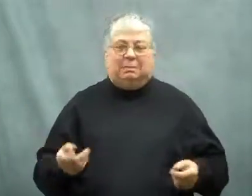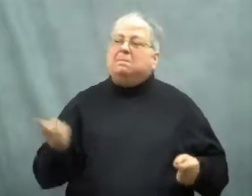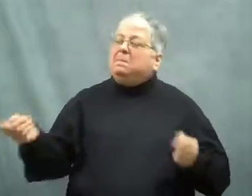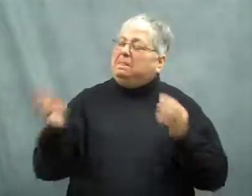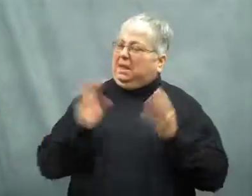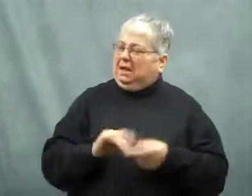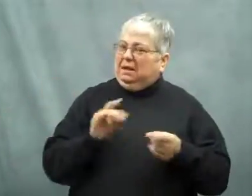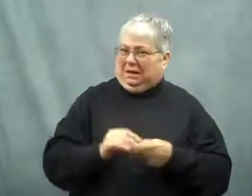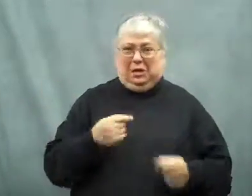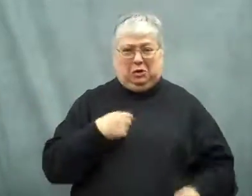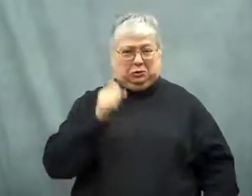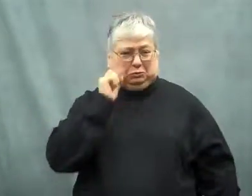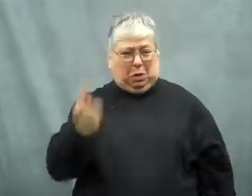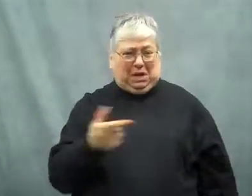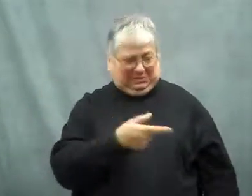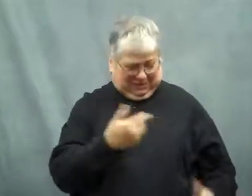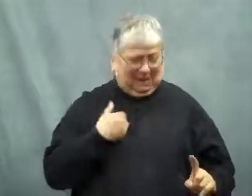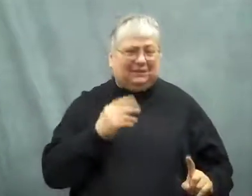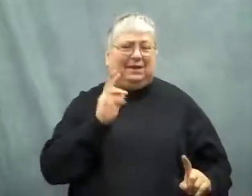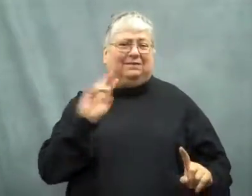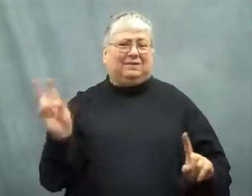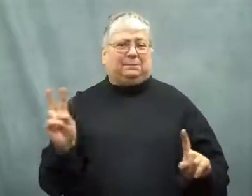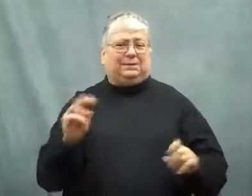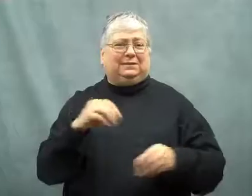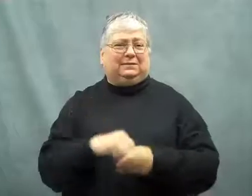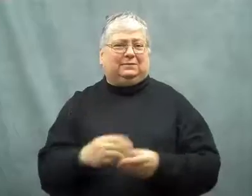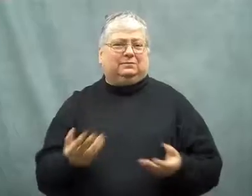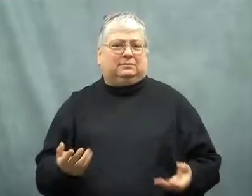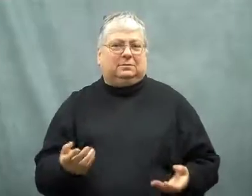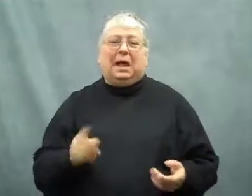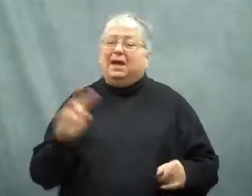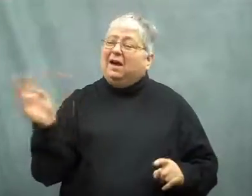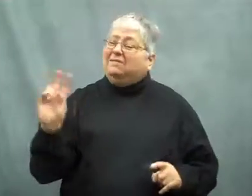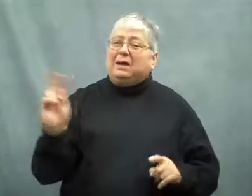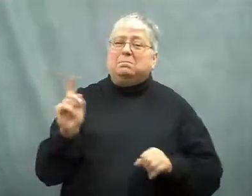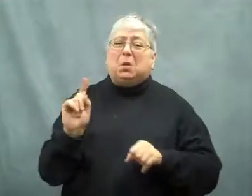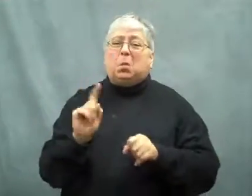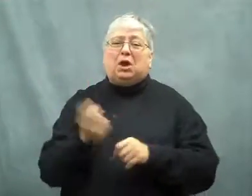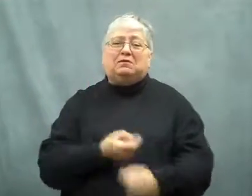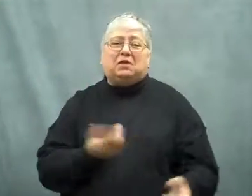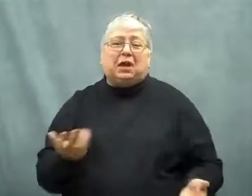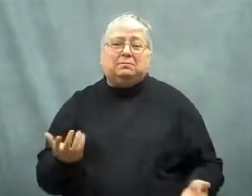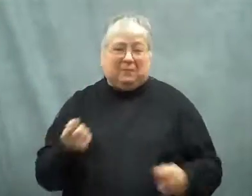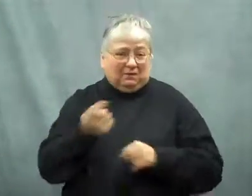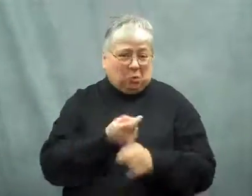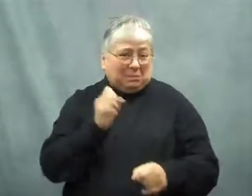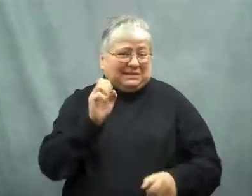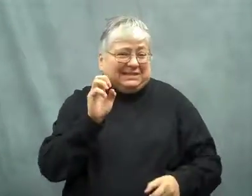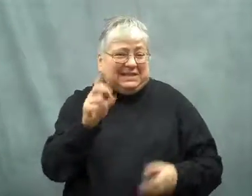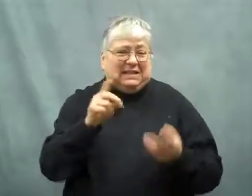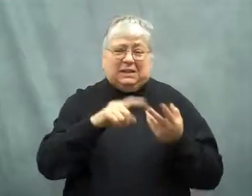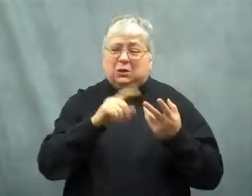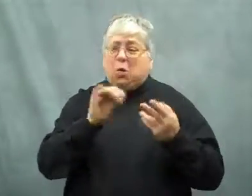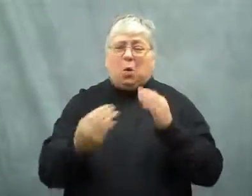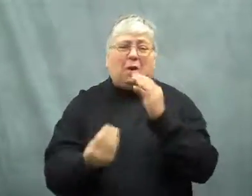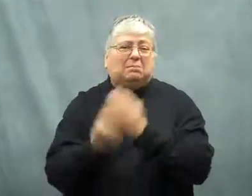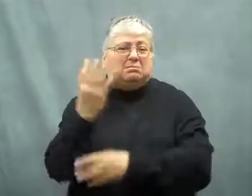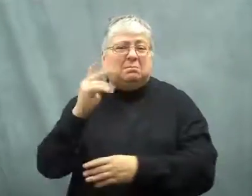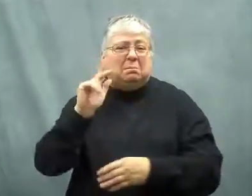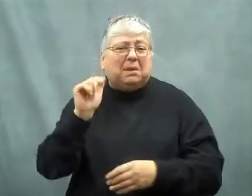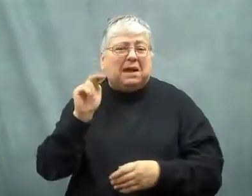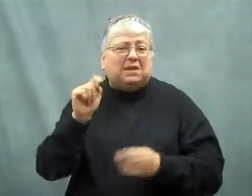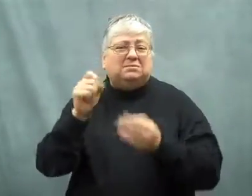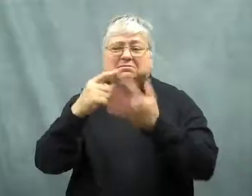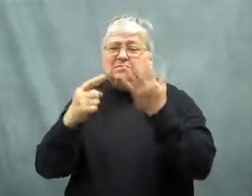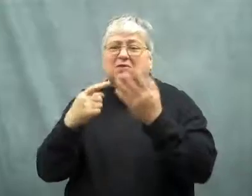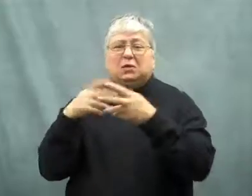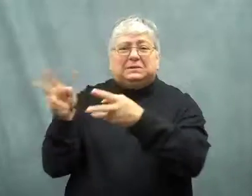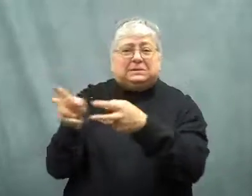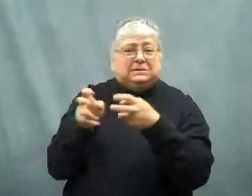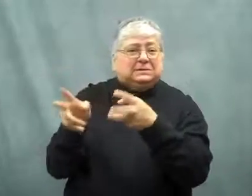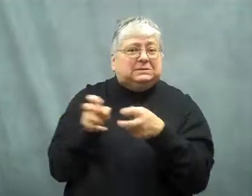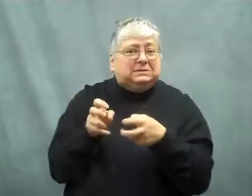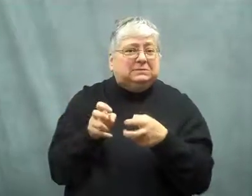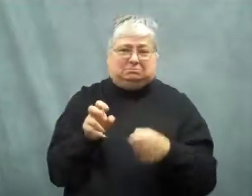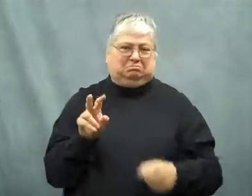He said he was surprised that there were vitamins in them.